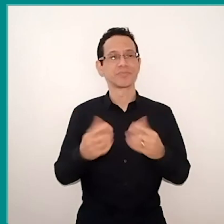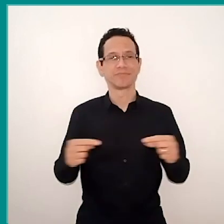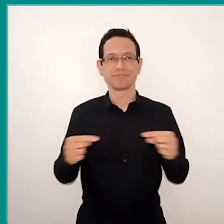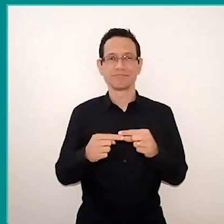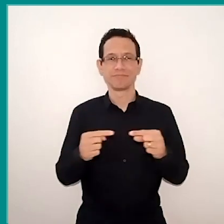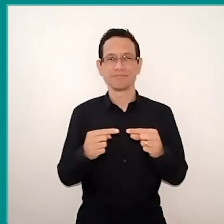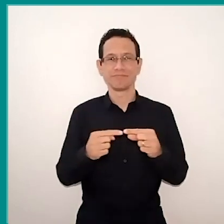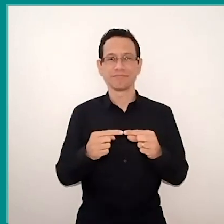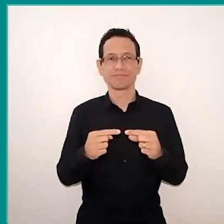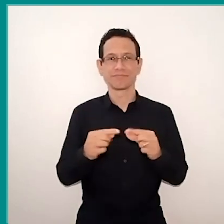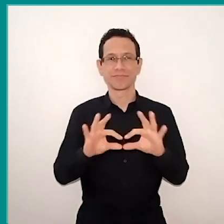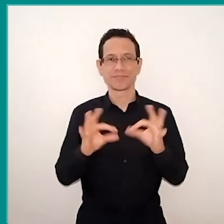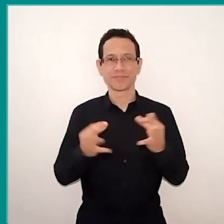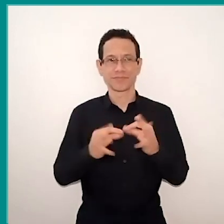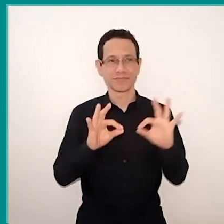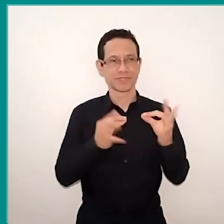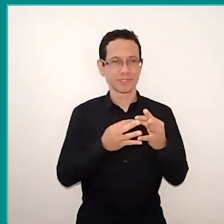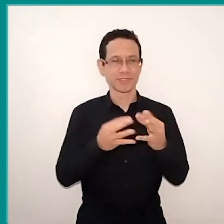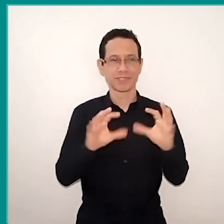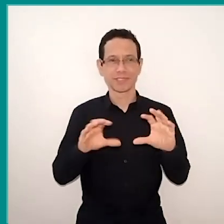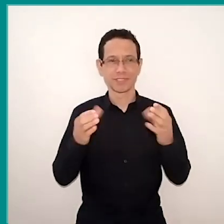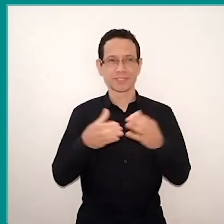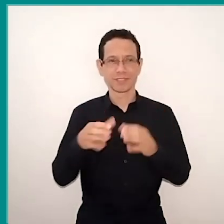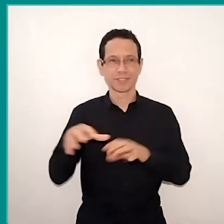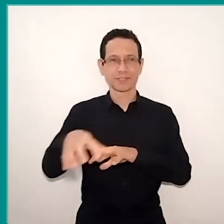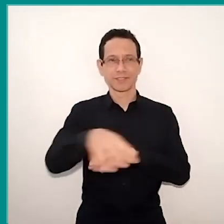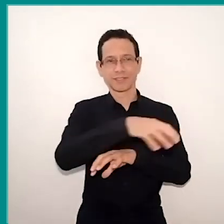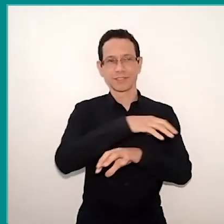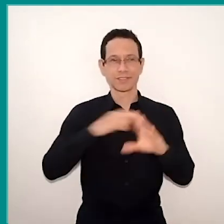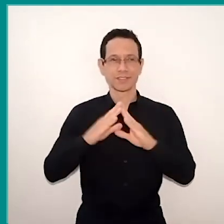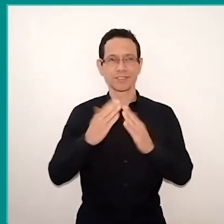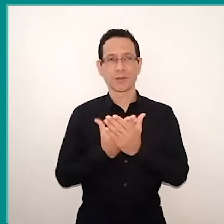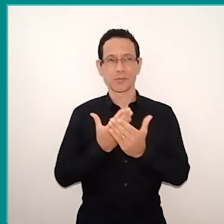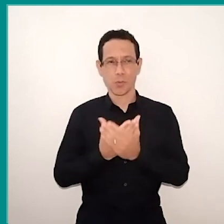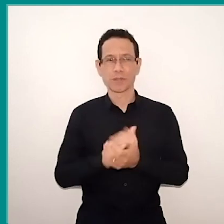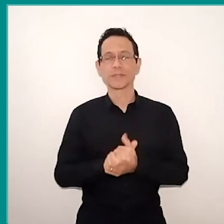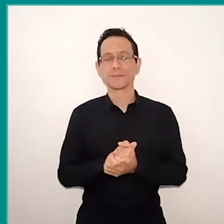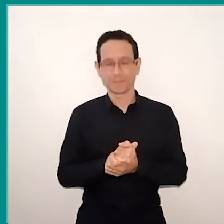with the families, with the community around the schools. So I want that he tell us a few